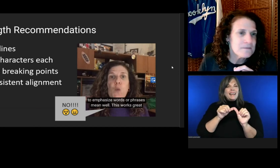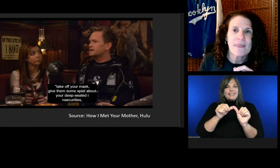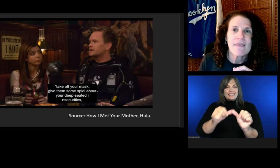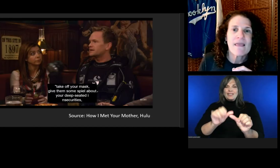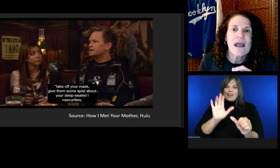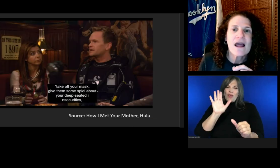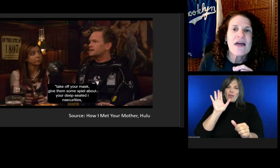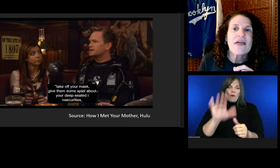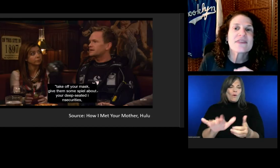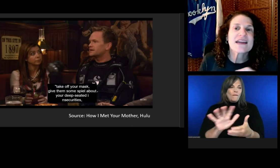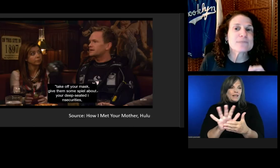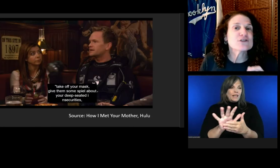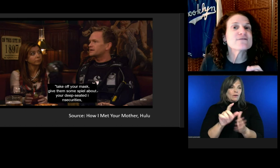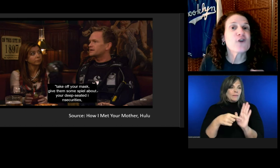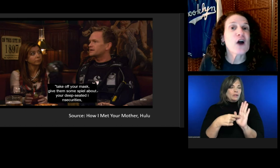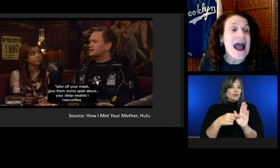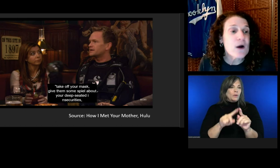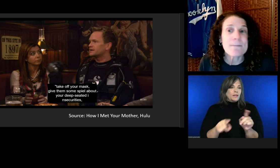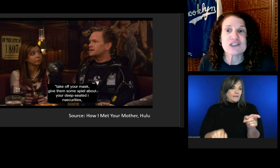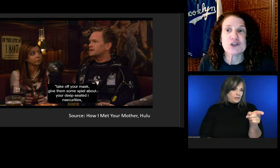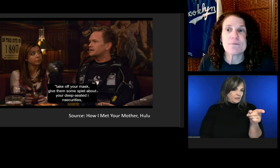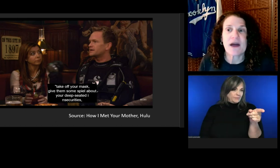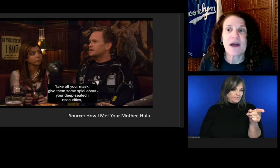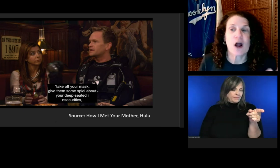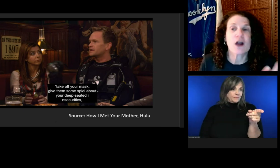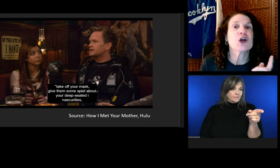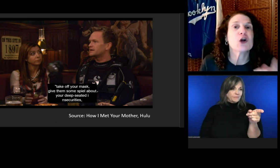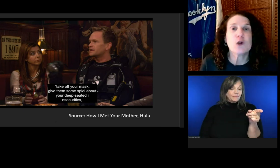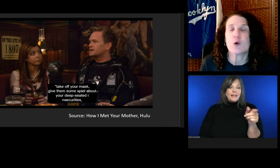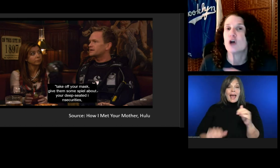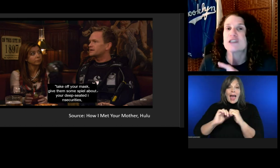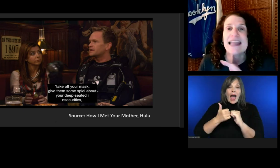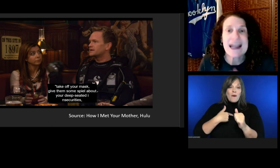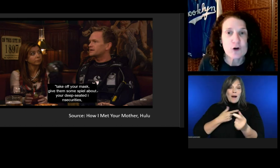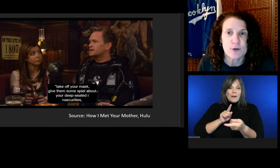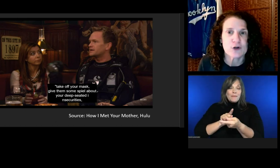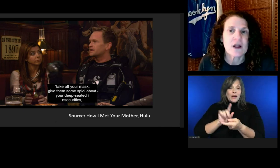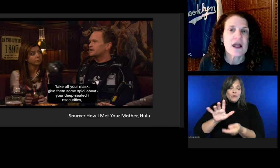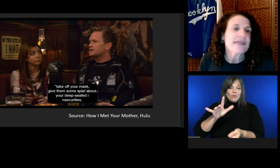The captions of How I Met Your Mother on Hulu are terrible.